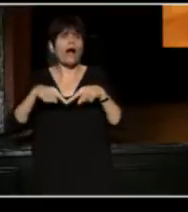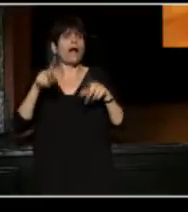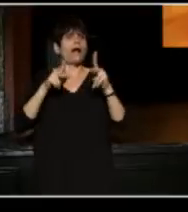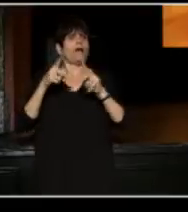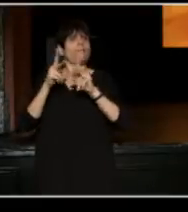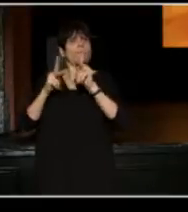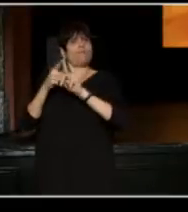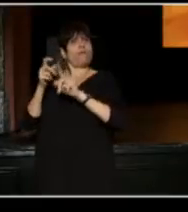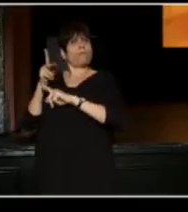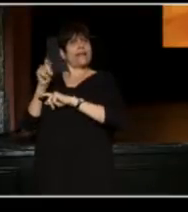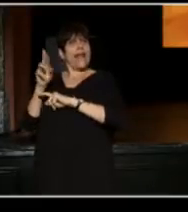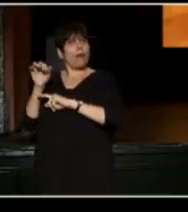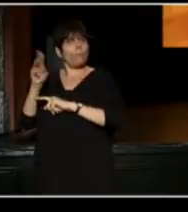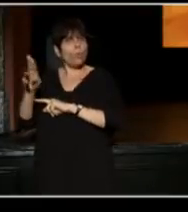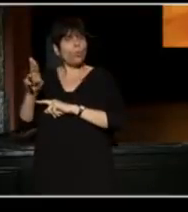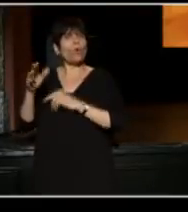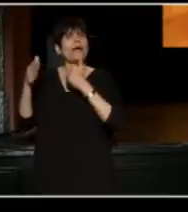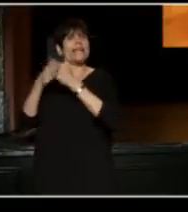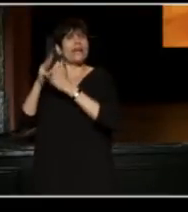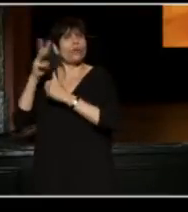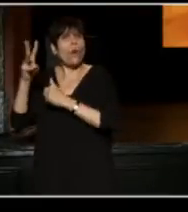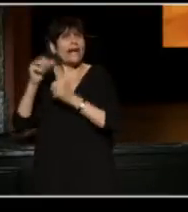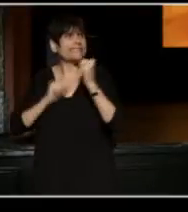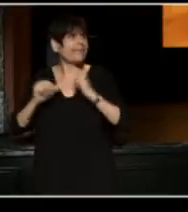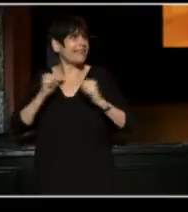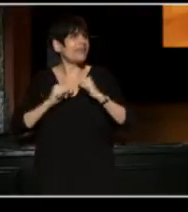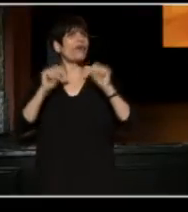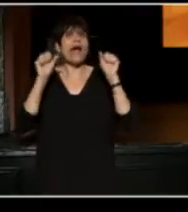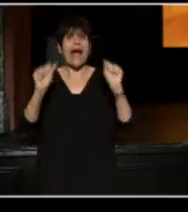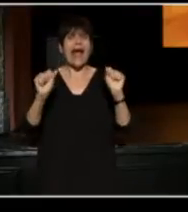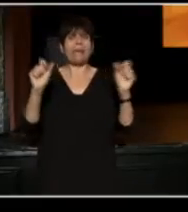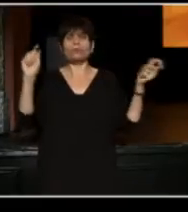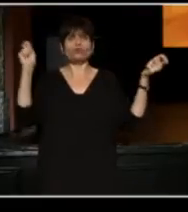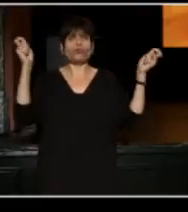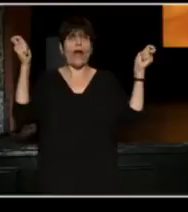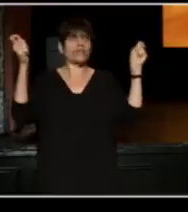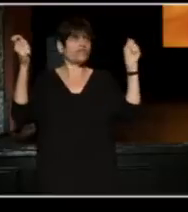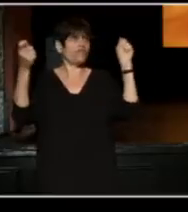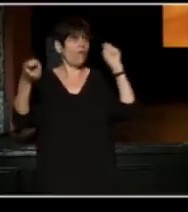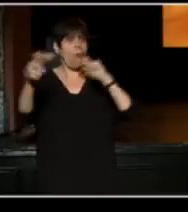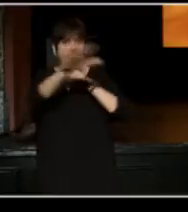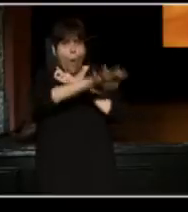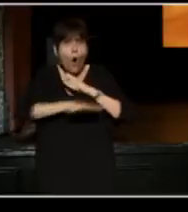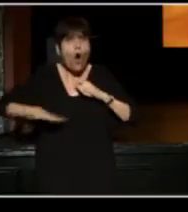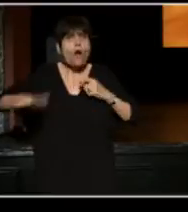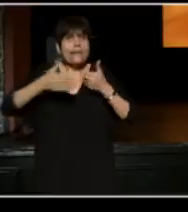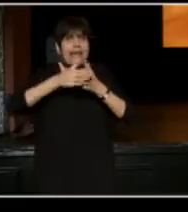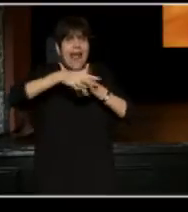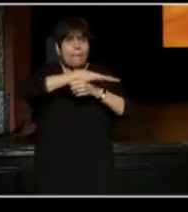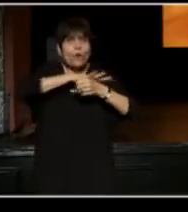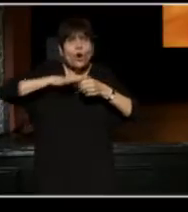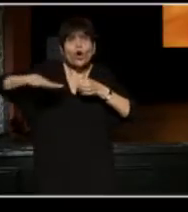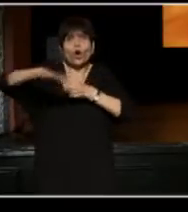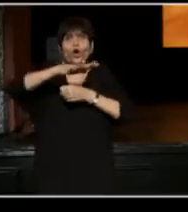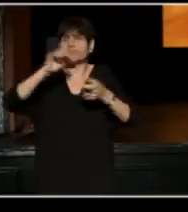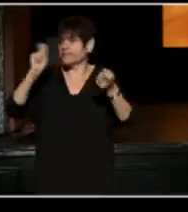with places like Near West Theater were able to transform an entire neighbourhood, an entire community,